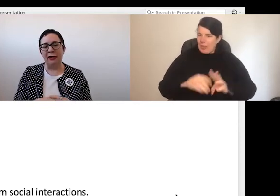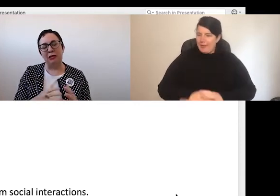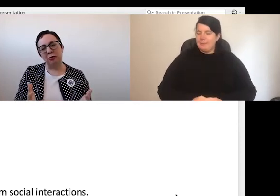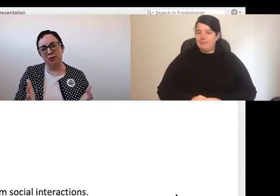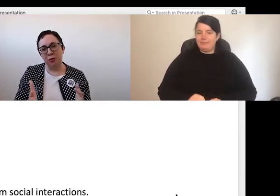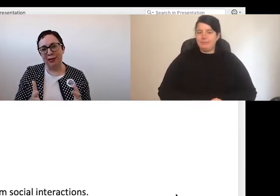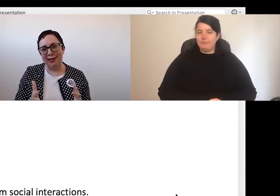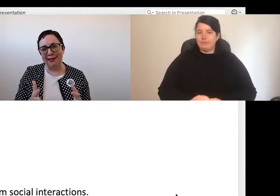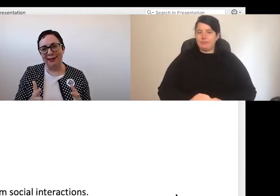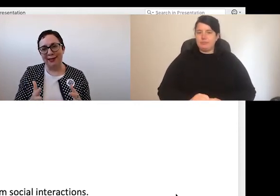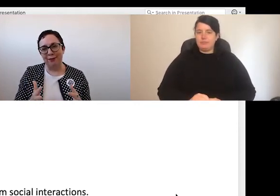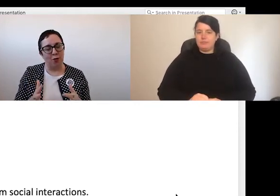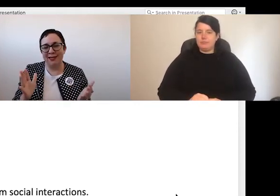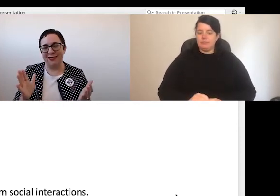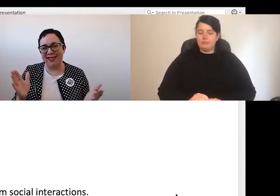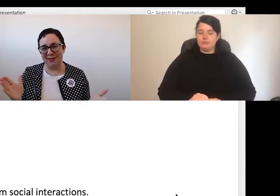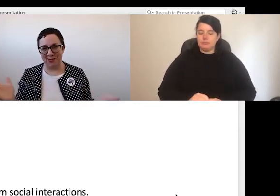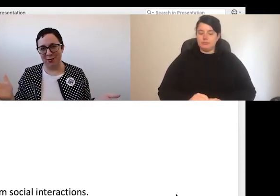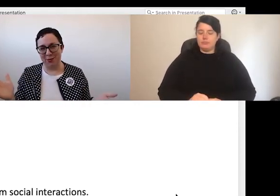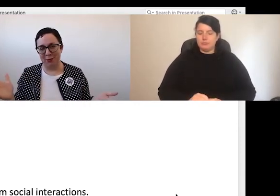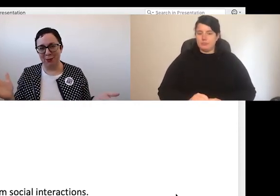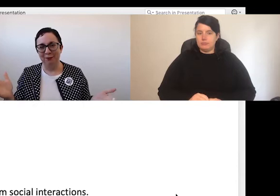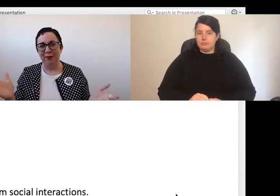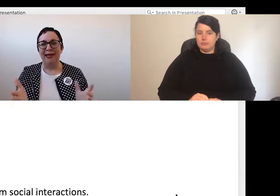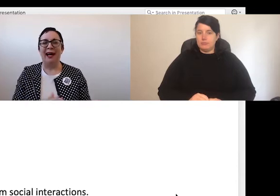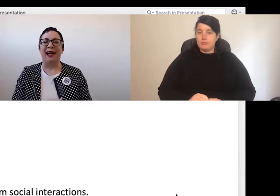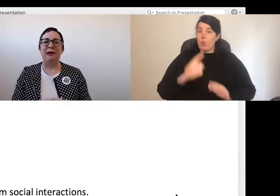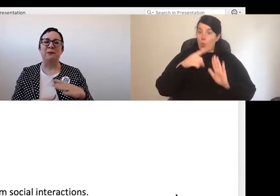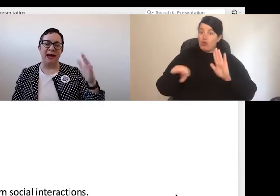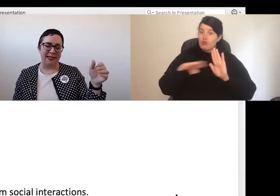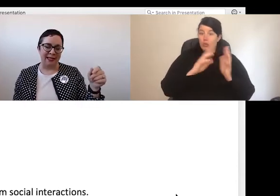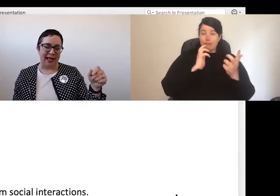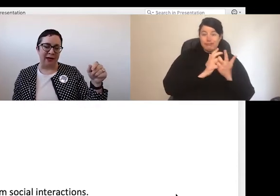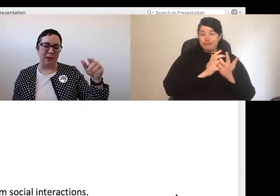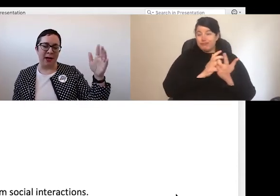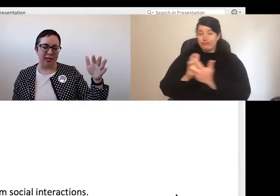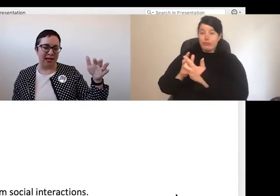The golden rule is, of course, that there is no golden rule, but we might want to